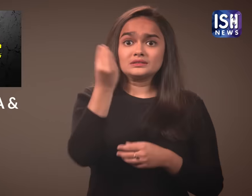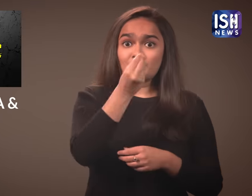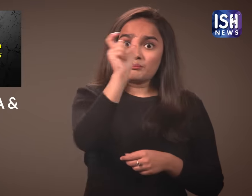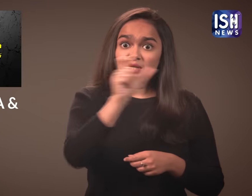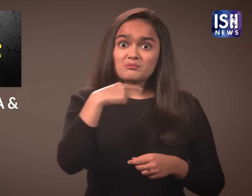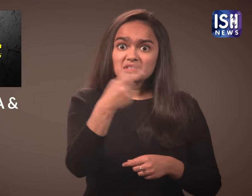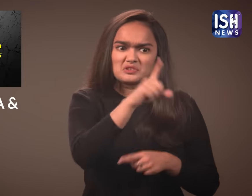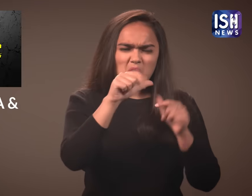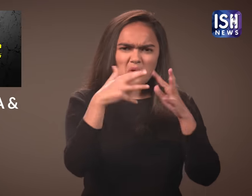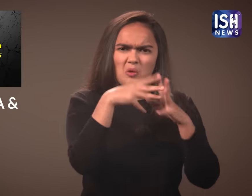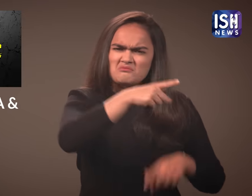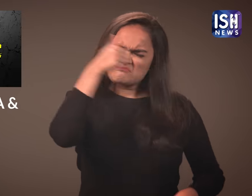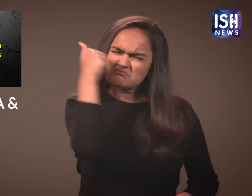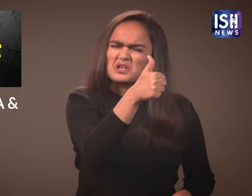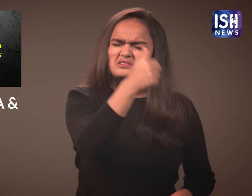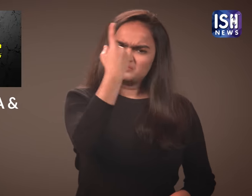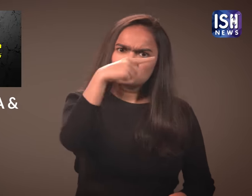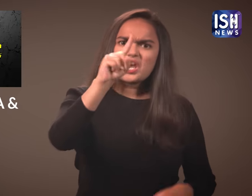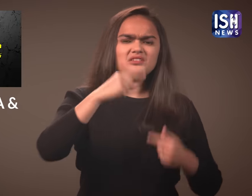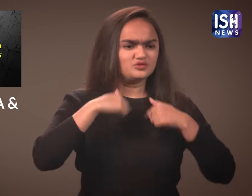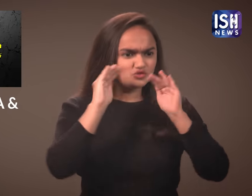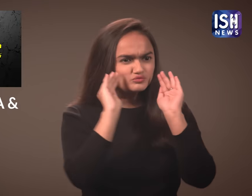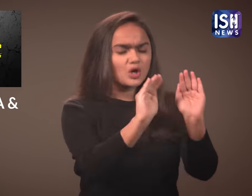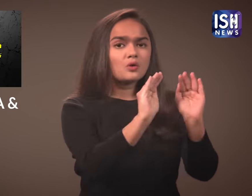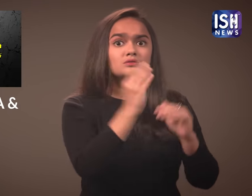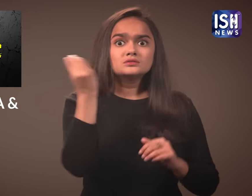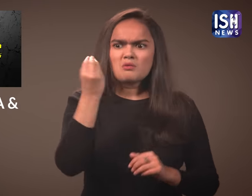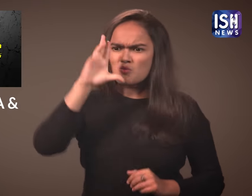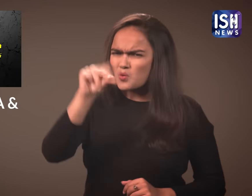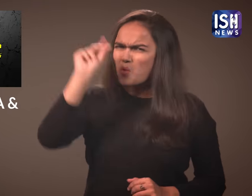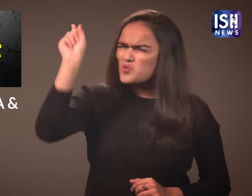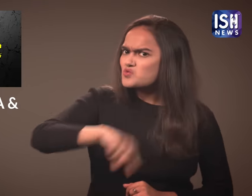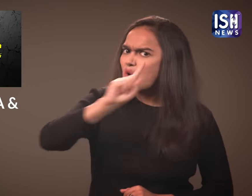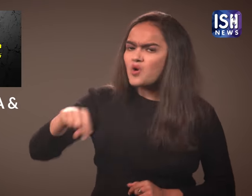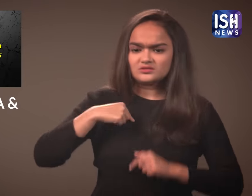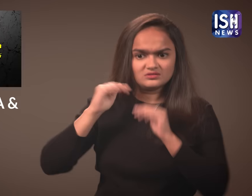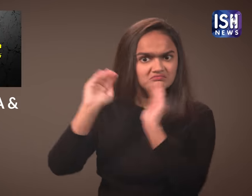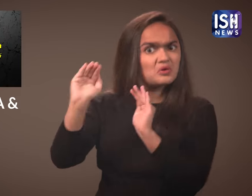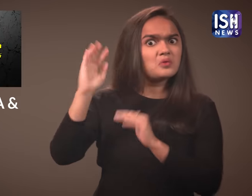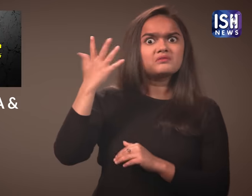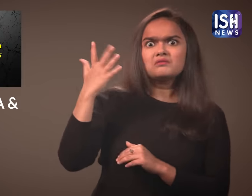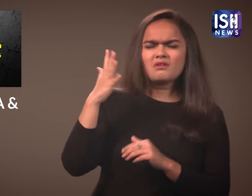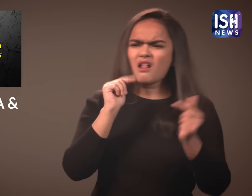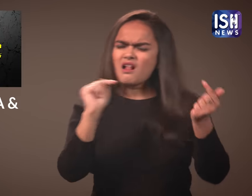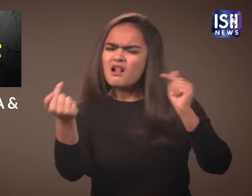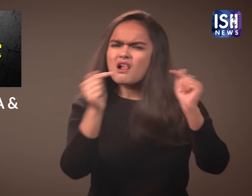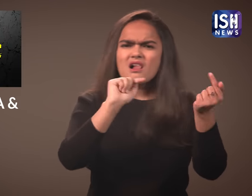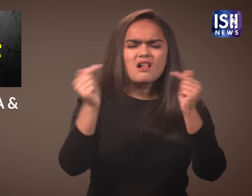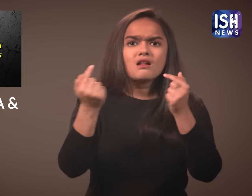There are some completely in favour of the Act. Whereas some are completely against it & there are many arguments.